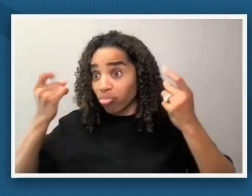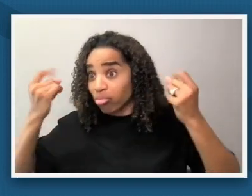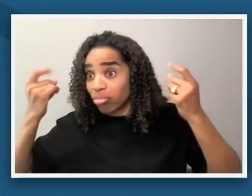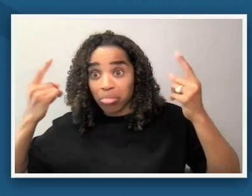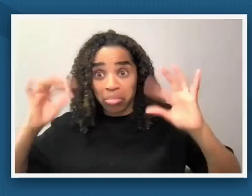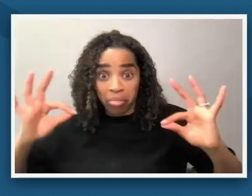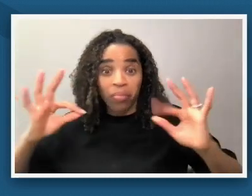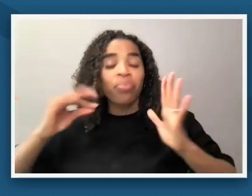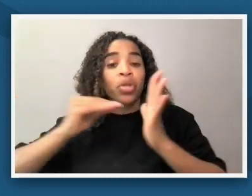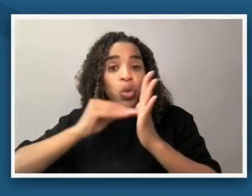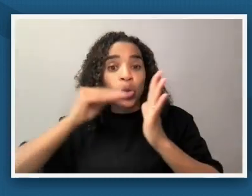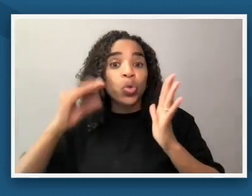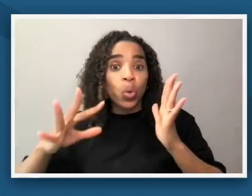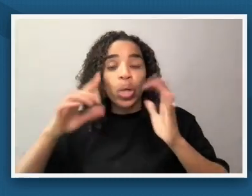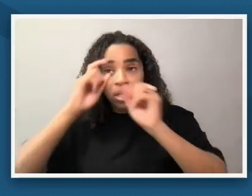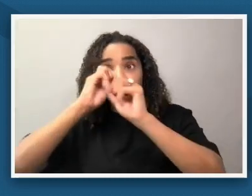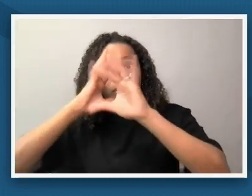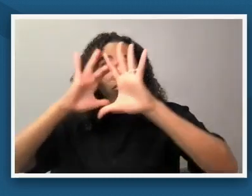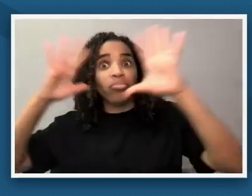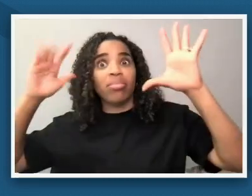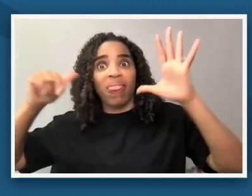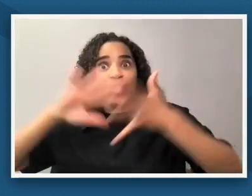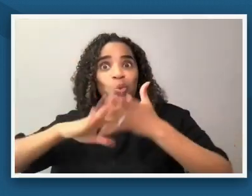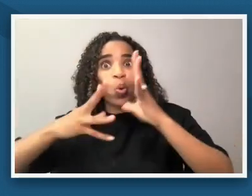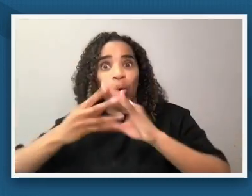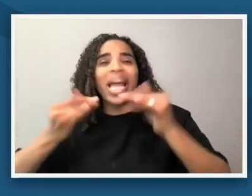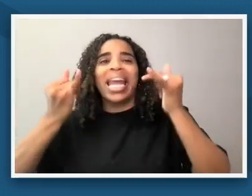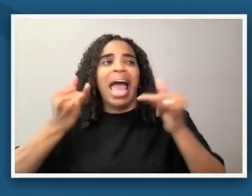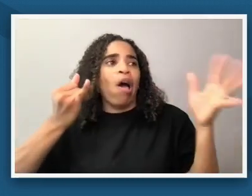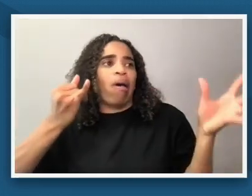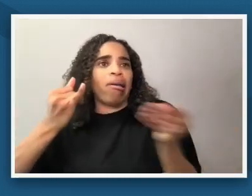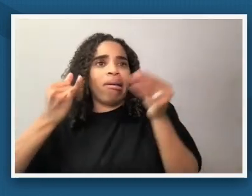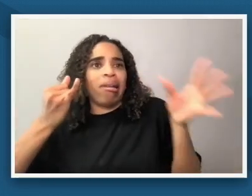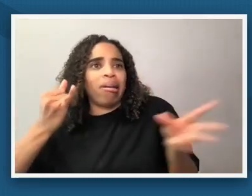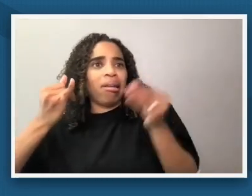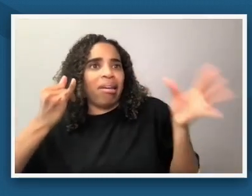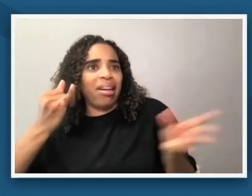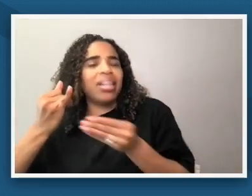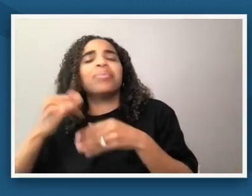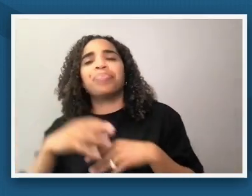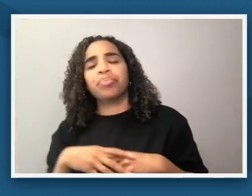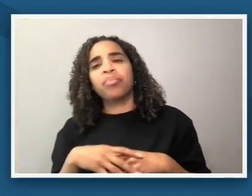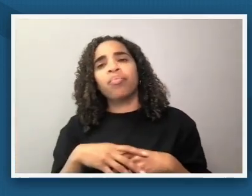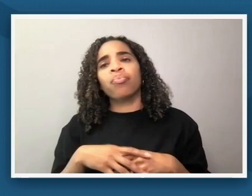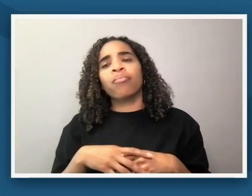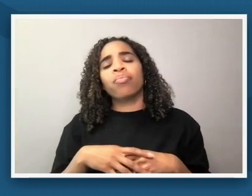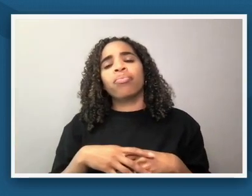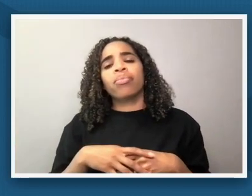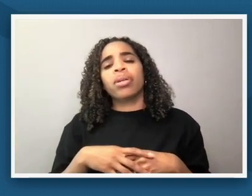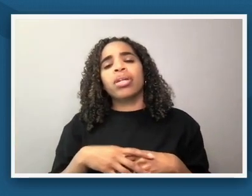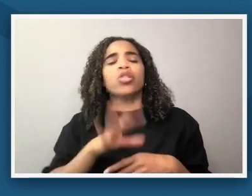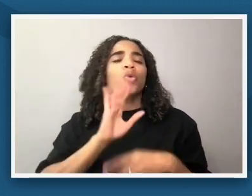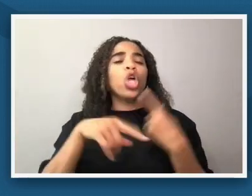participants into this story and so what i think about with reconstruction